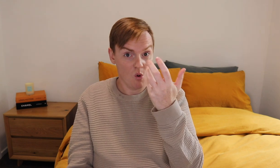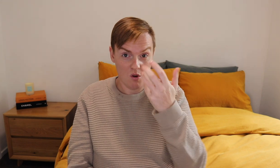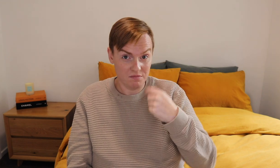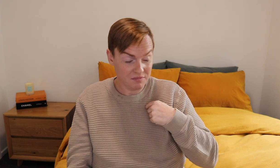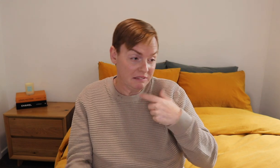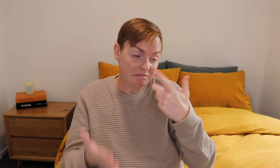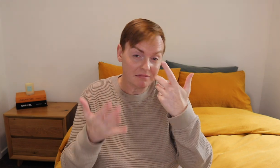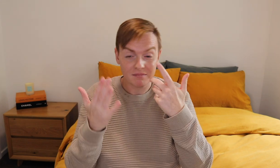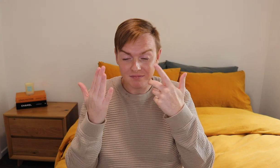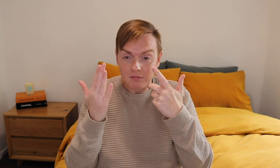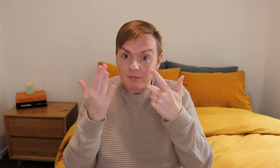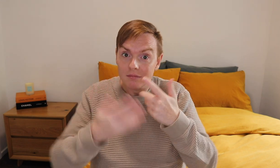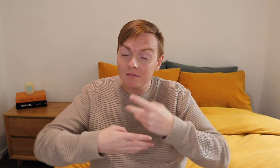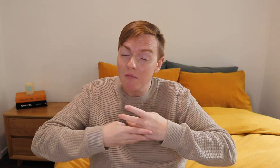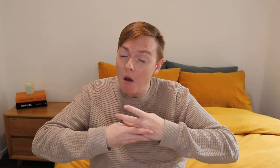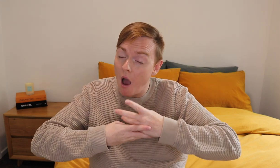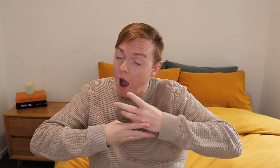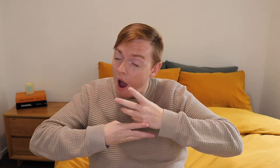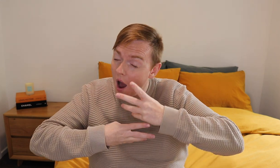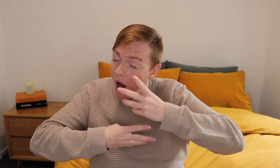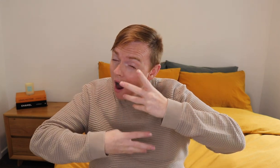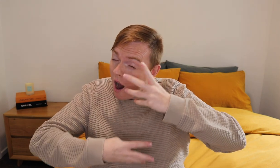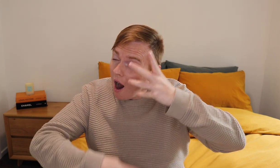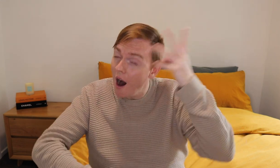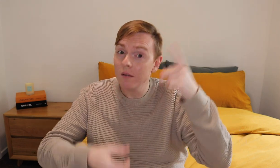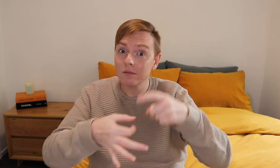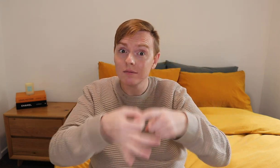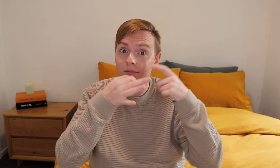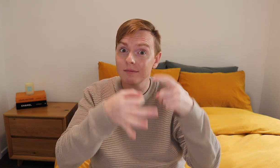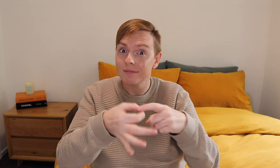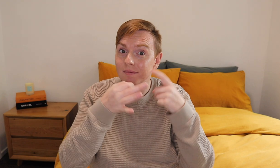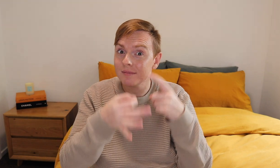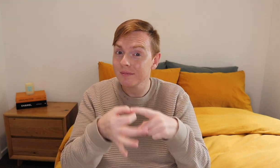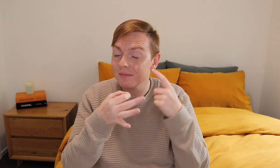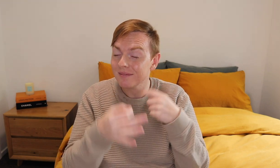Anyway, I opened the app and there were LOTS of you asking me the questions on there.